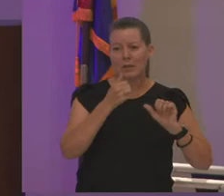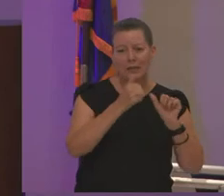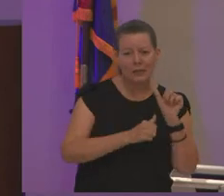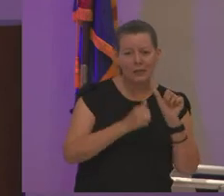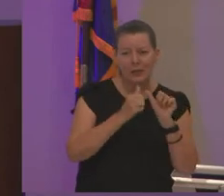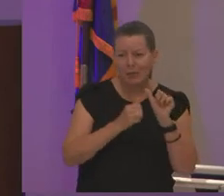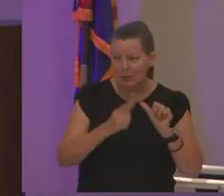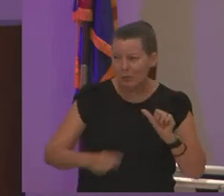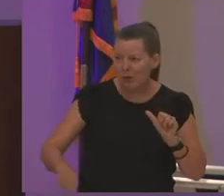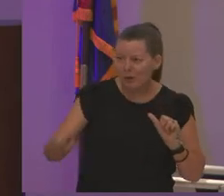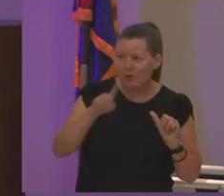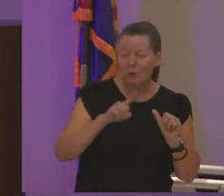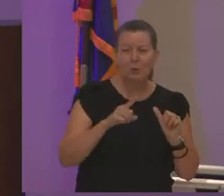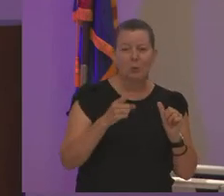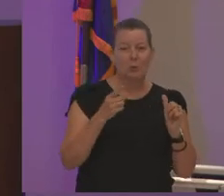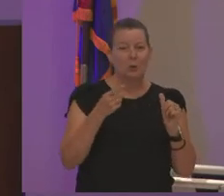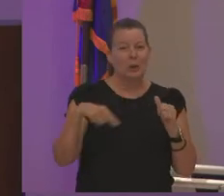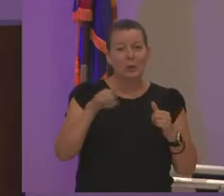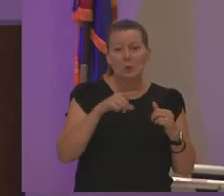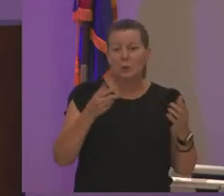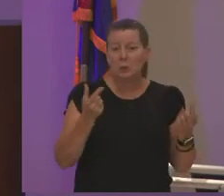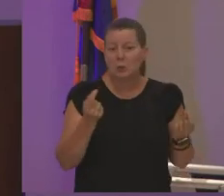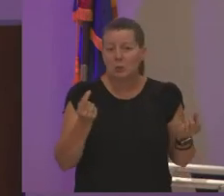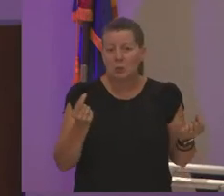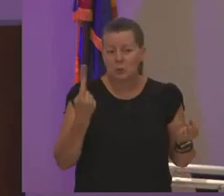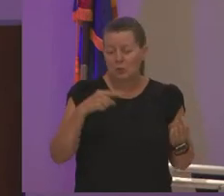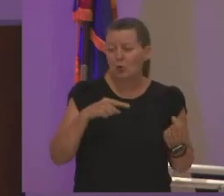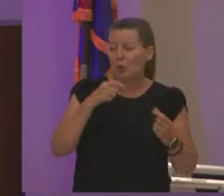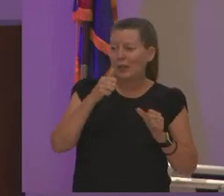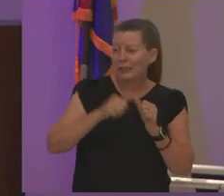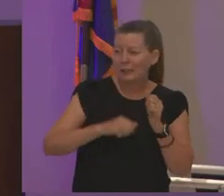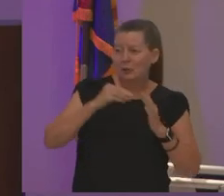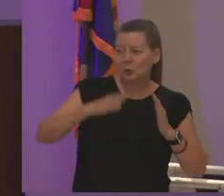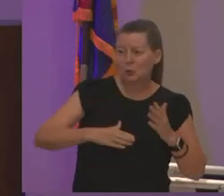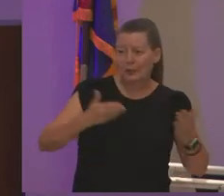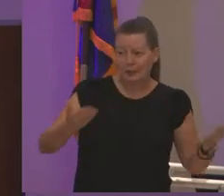and what you do for each and every student on this campus so with that we're going to